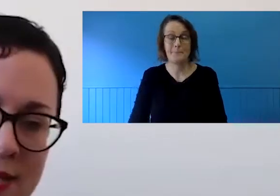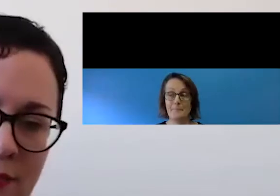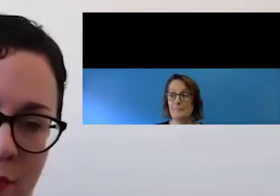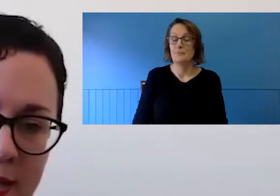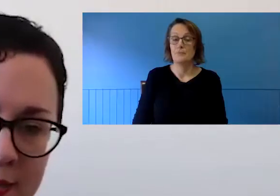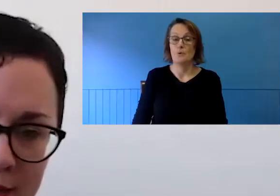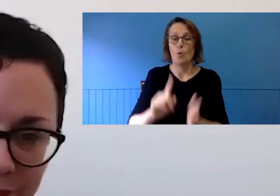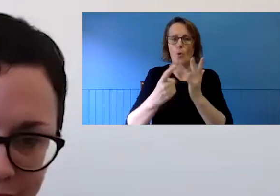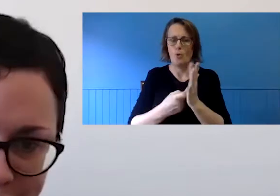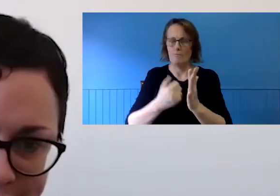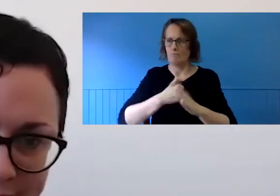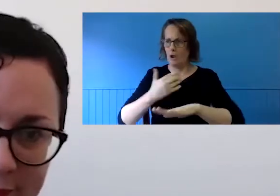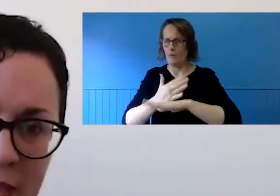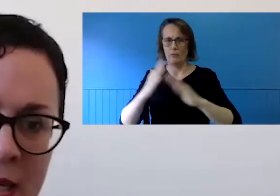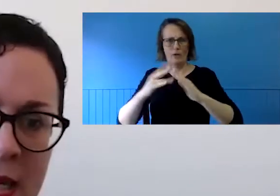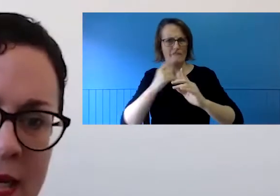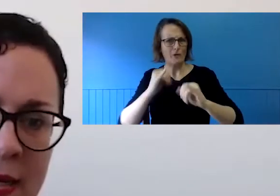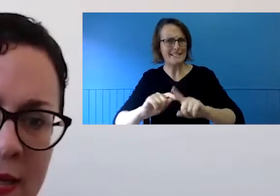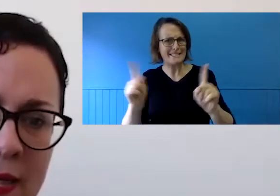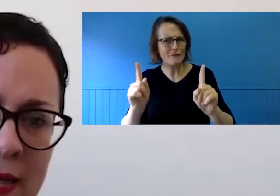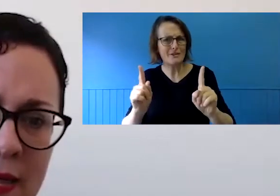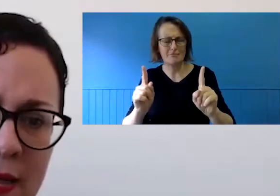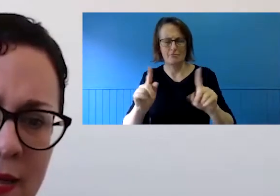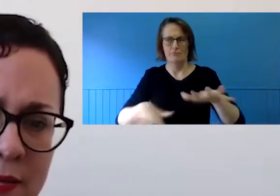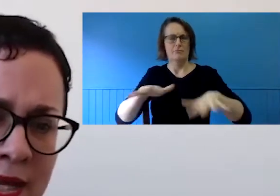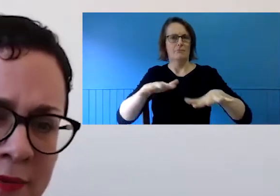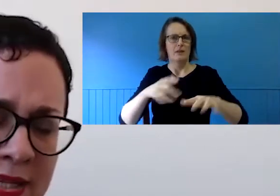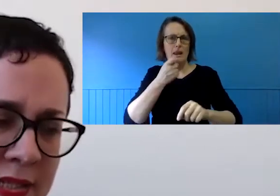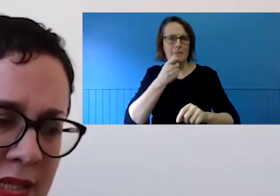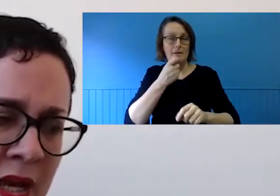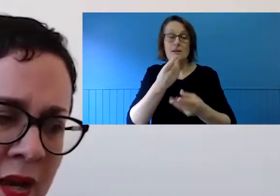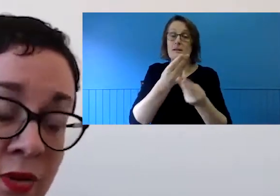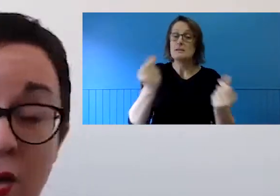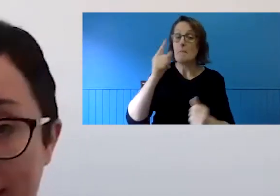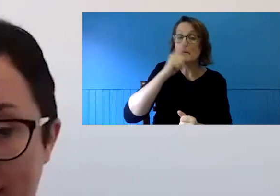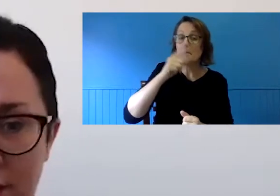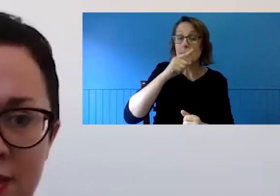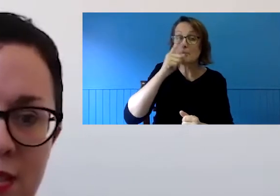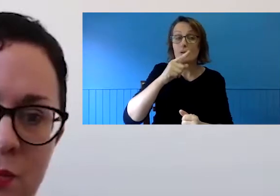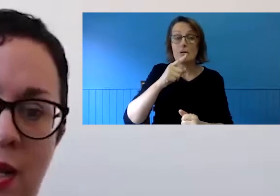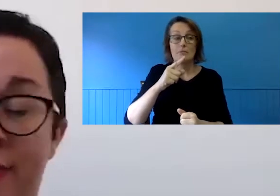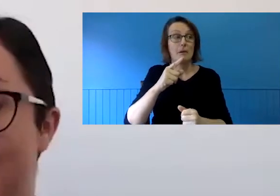different ways. Some of us are reopening our offices, while others